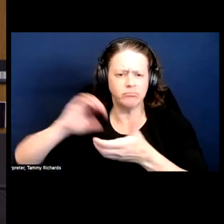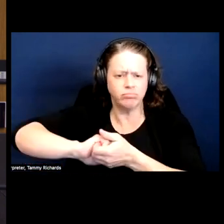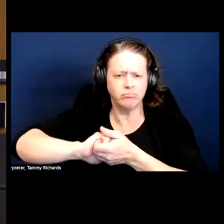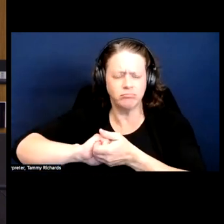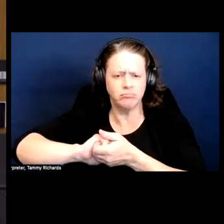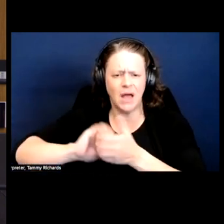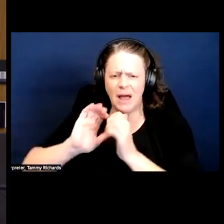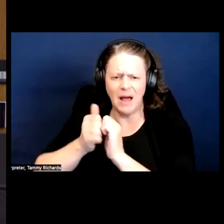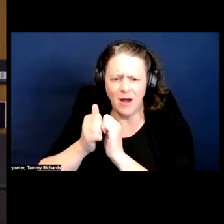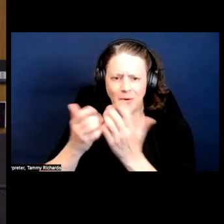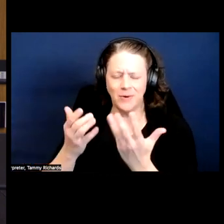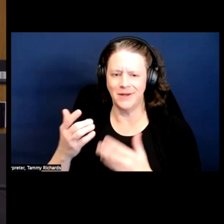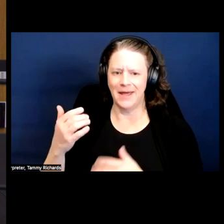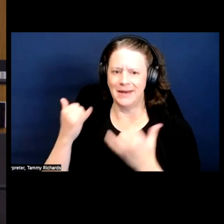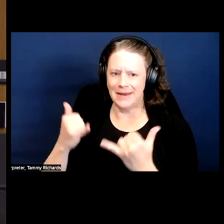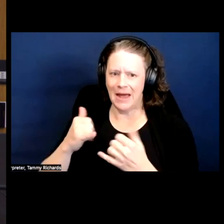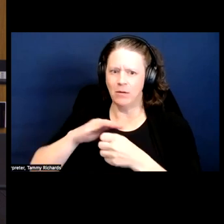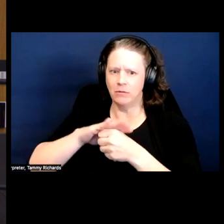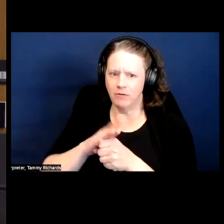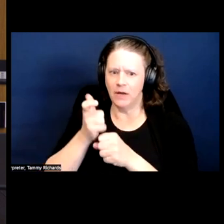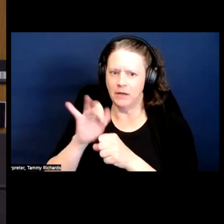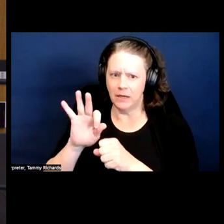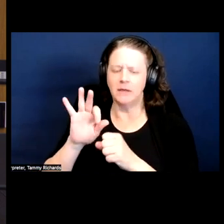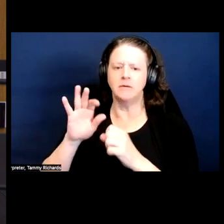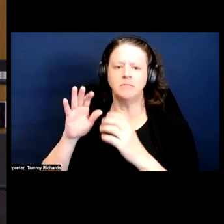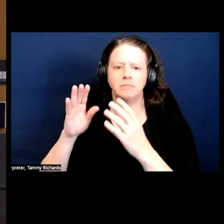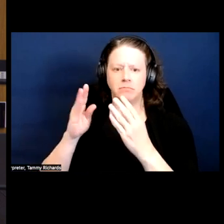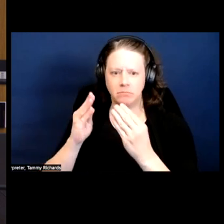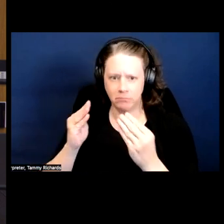And I wonder about this because we're coming out of the pandemic, we're coming out of a